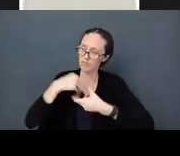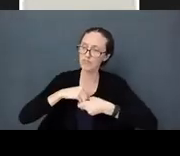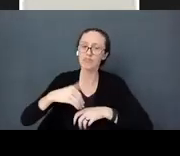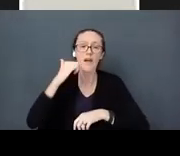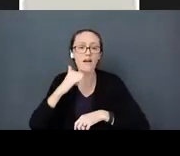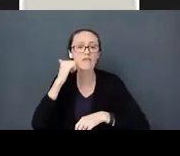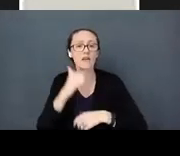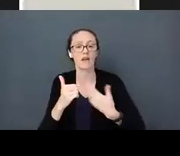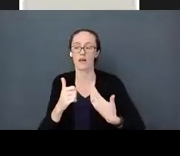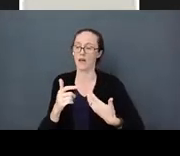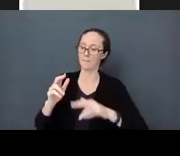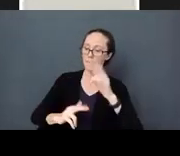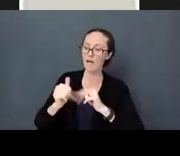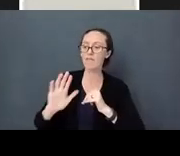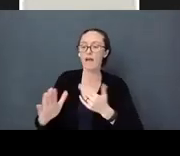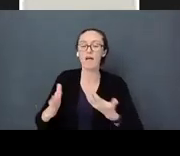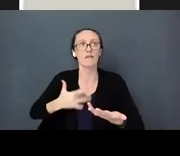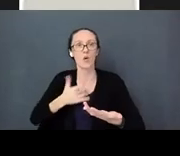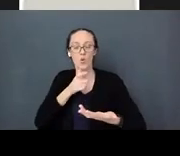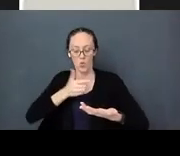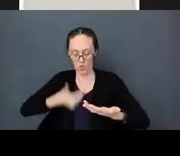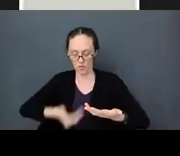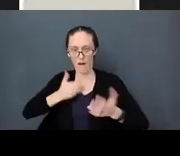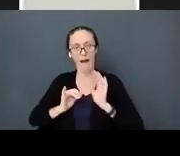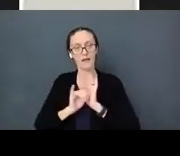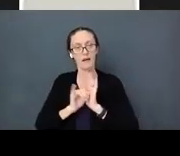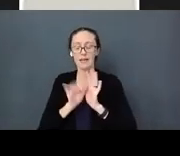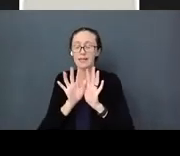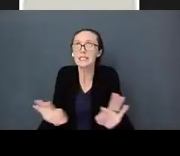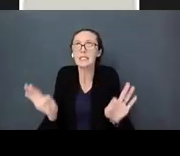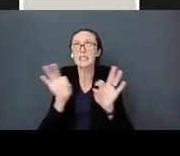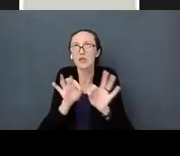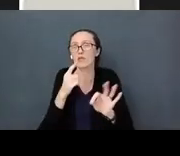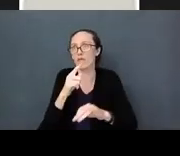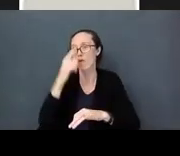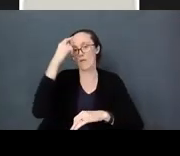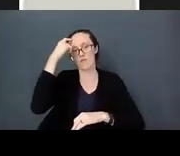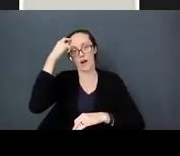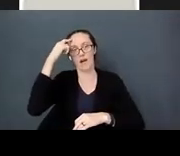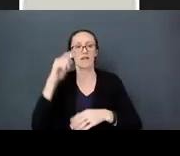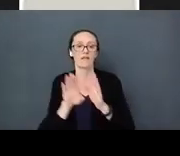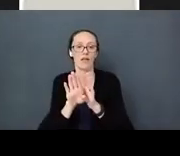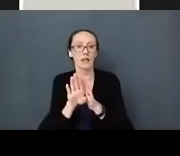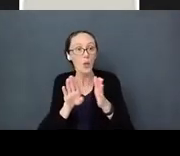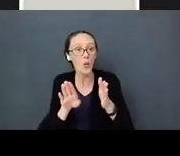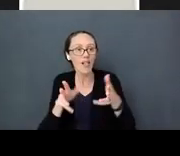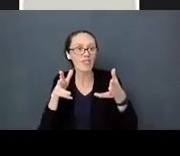they are which is essential for brain development. We have 8 minutes left. I am going to